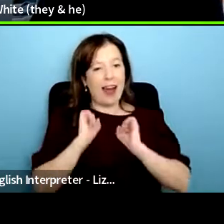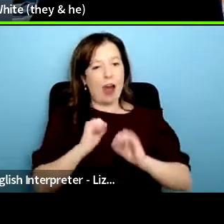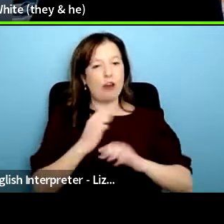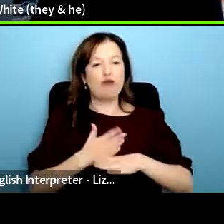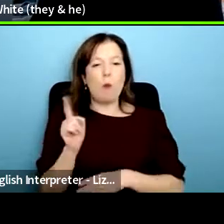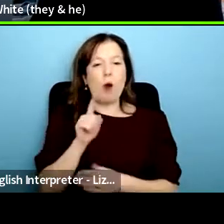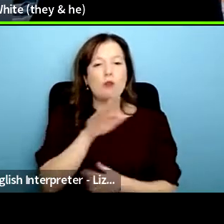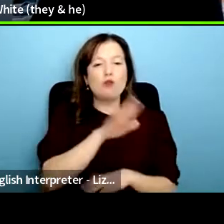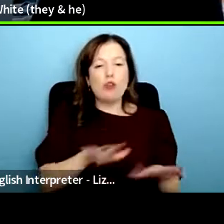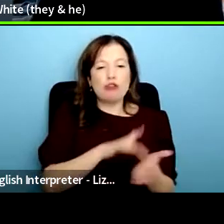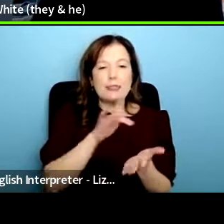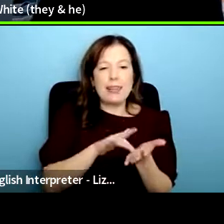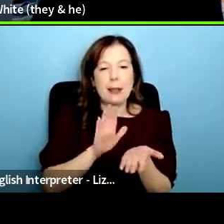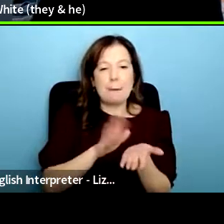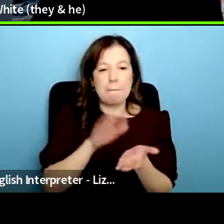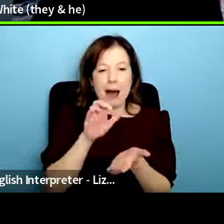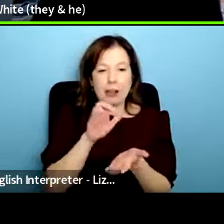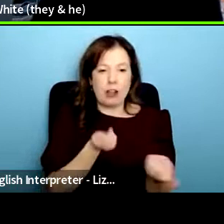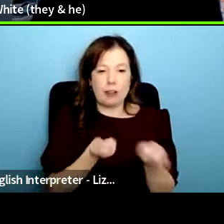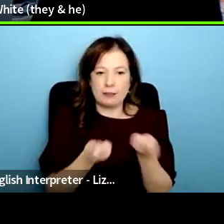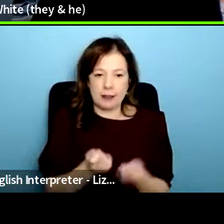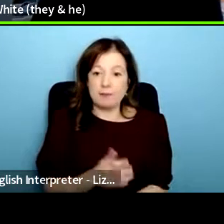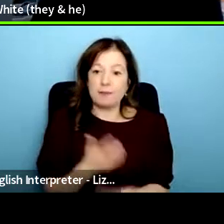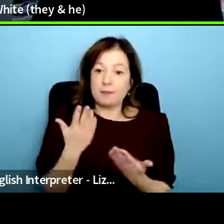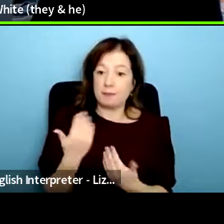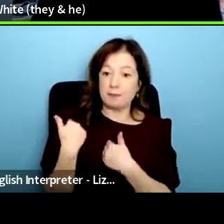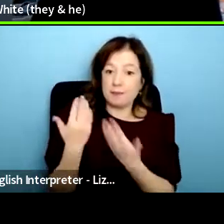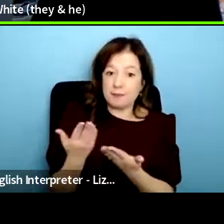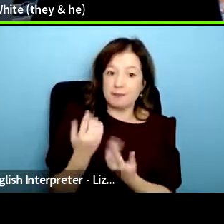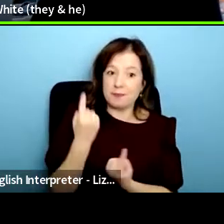so i'll hand over to our panelists to give a bit more background on themselves